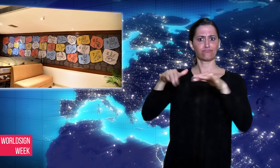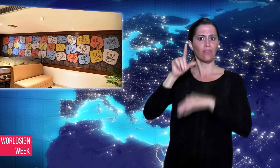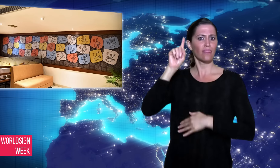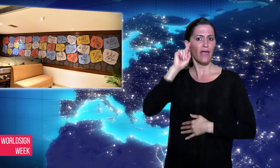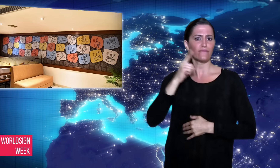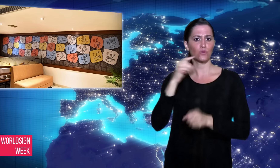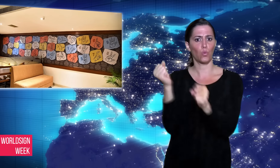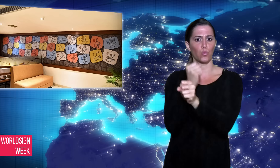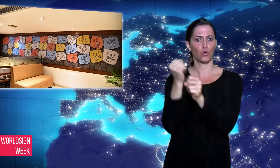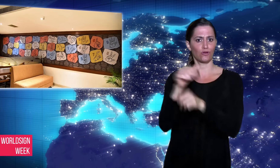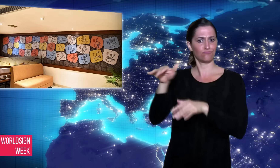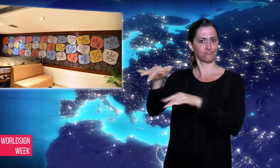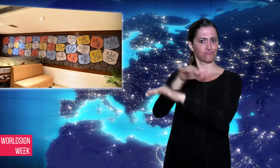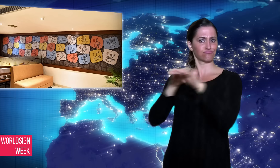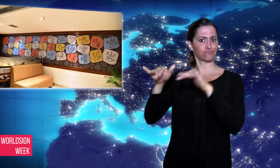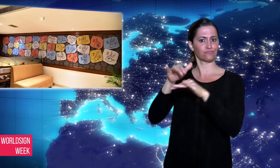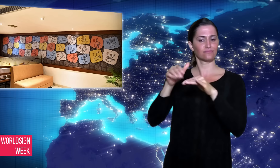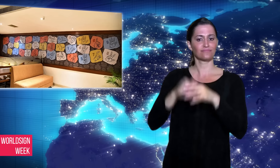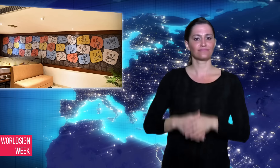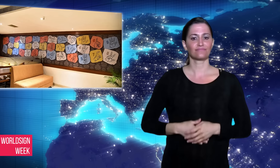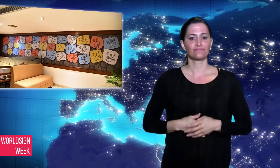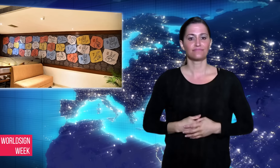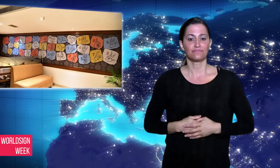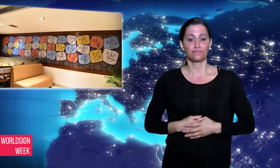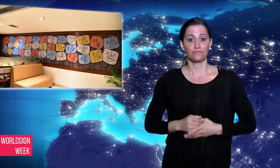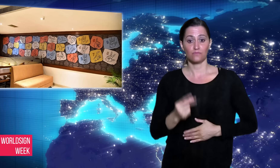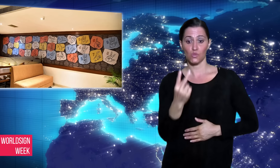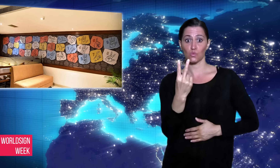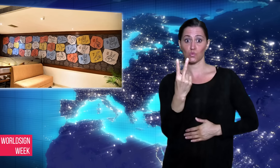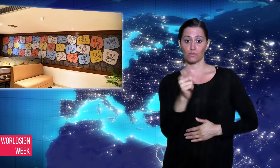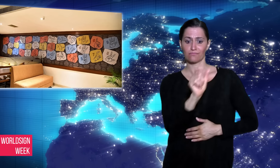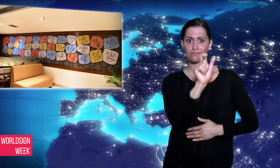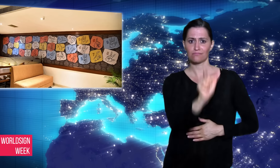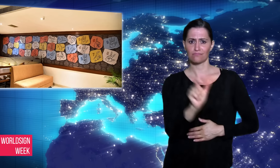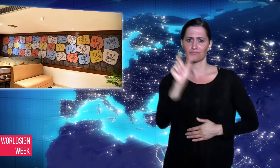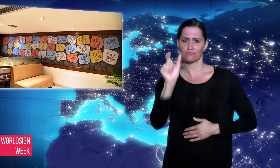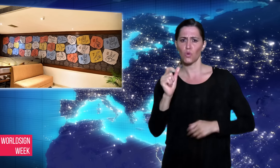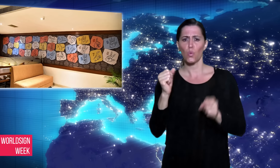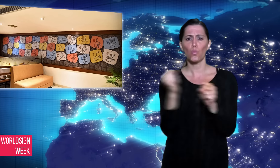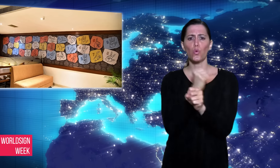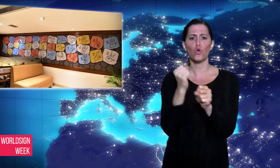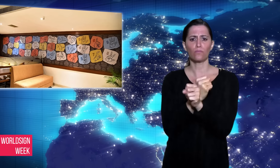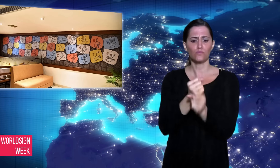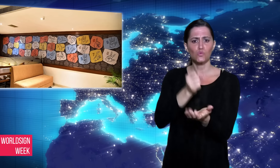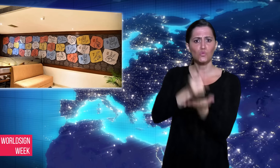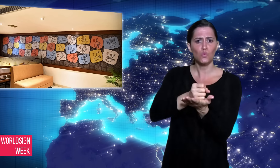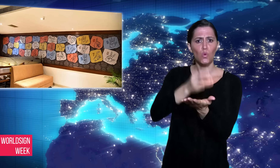launched by two social workers, one of